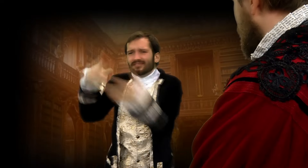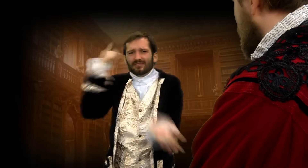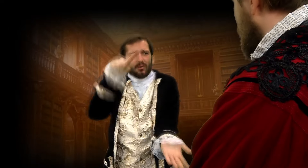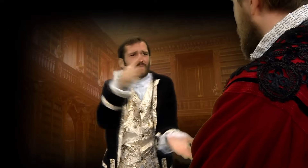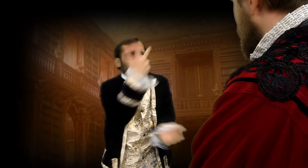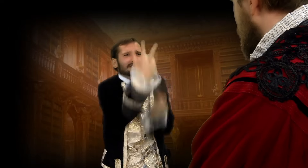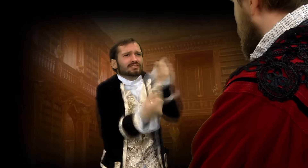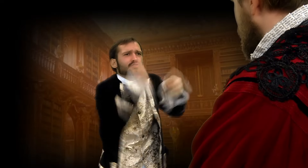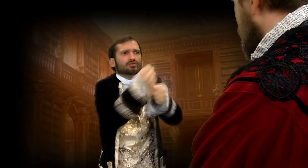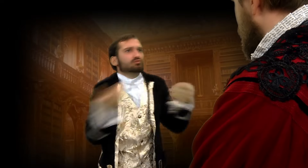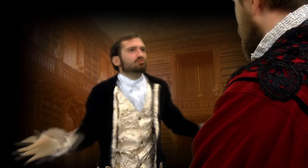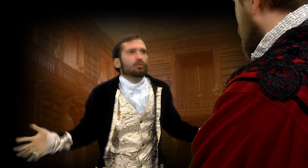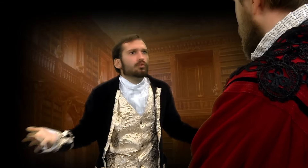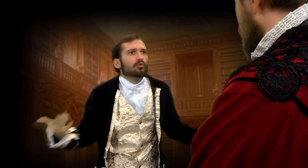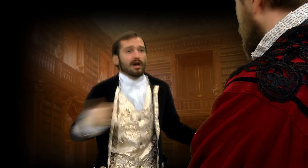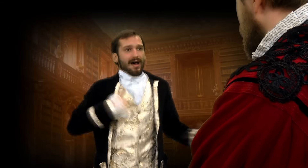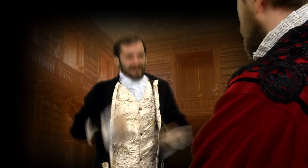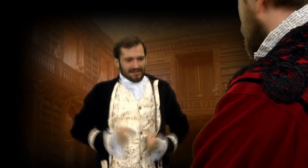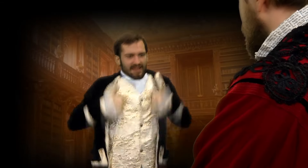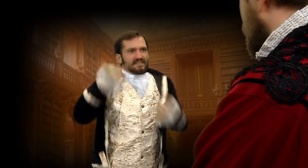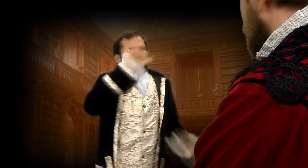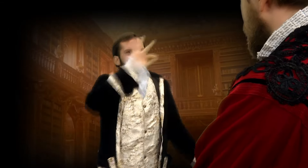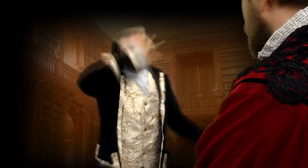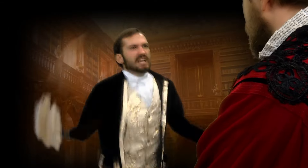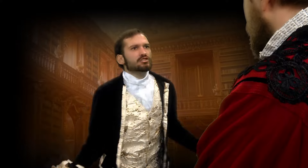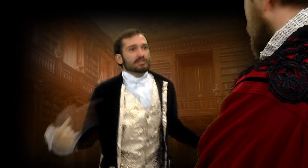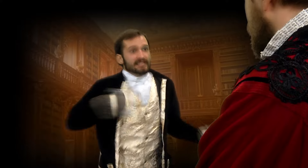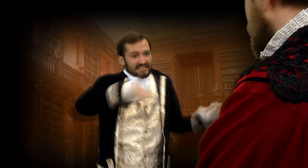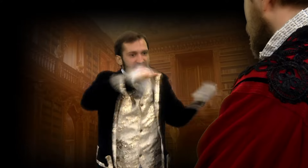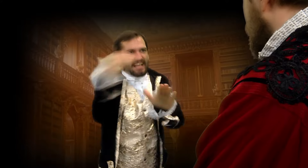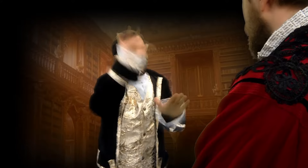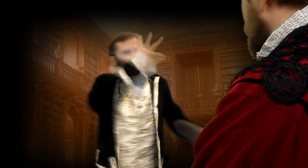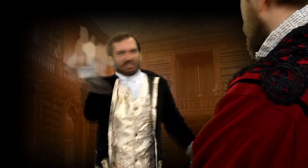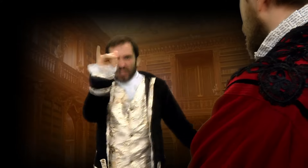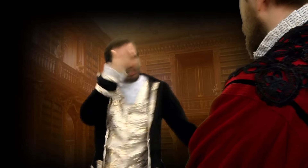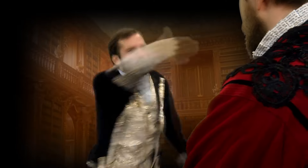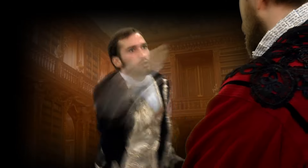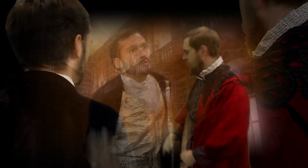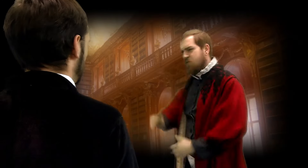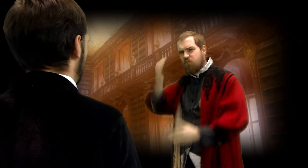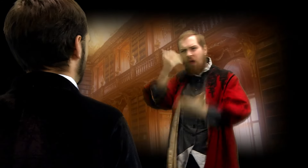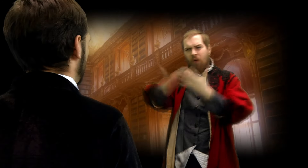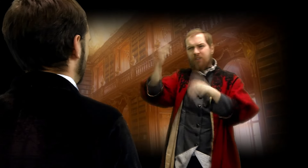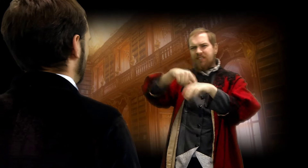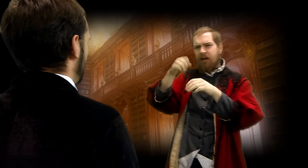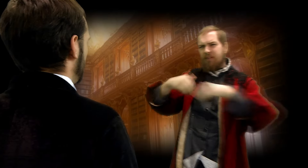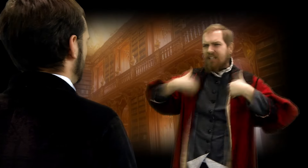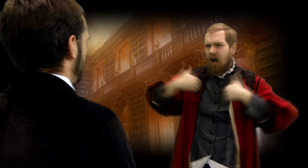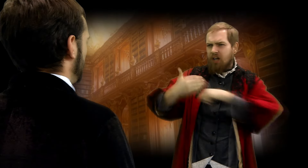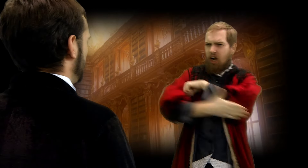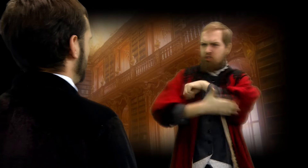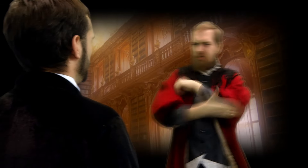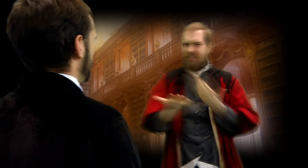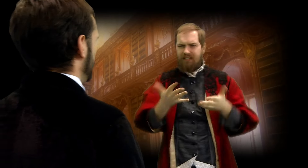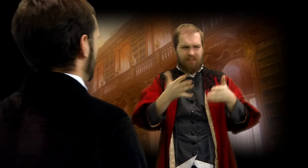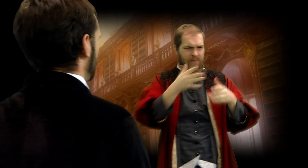for three years, that's all. I live for France, I'd die for France, just like you! Why waste your time in such a young country?